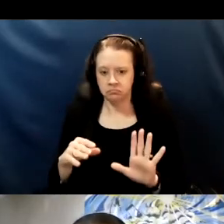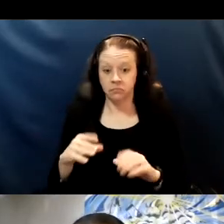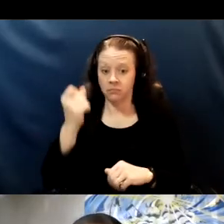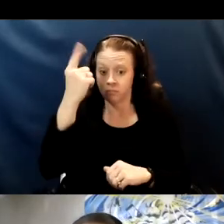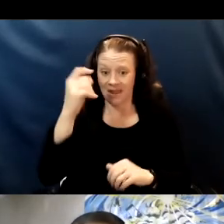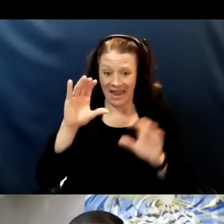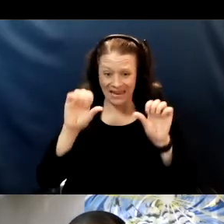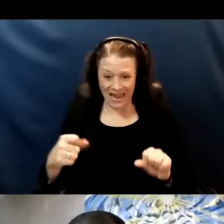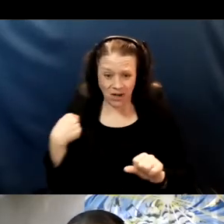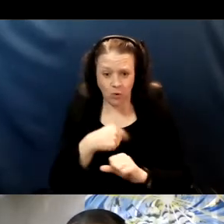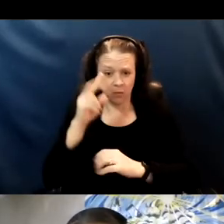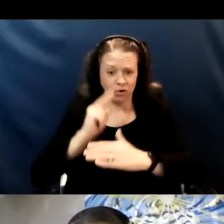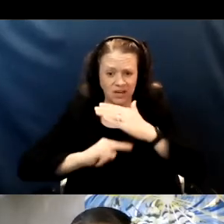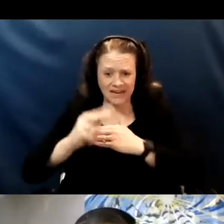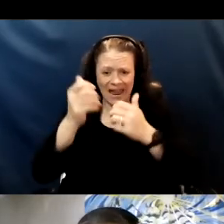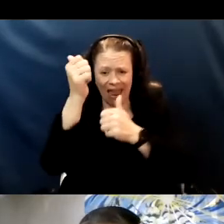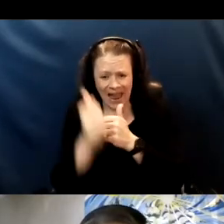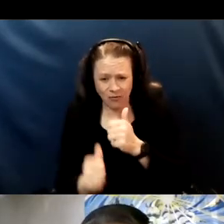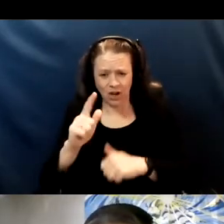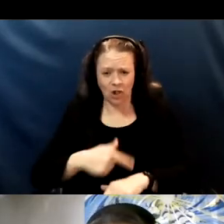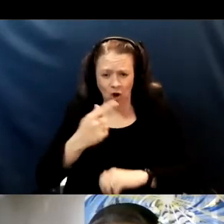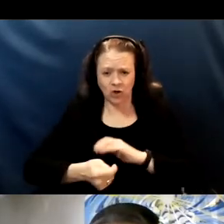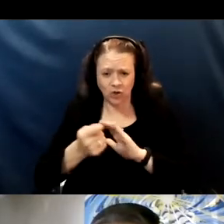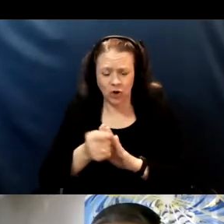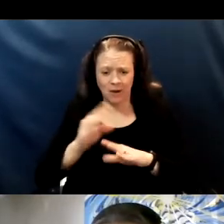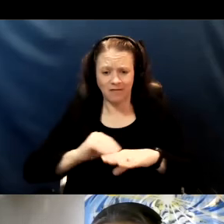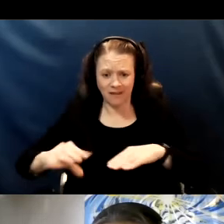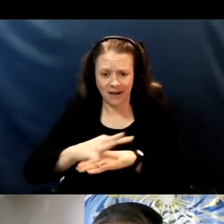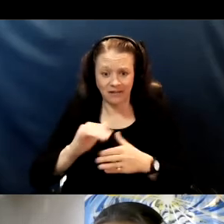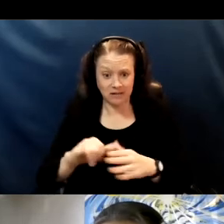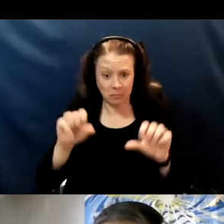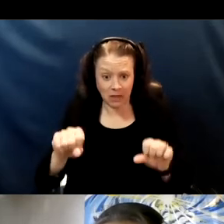that could possibly ever happen? I don't think anybody here has a crystal ball, right?